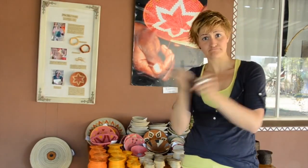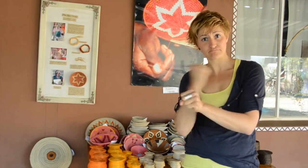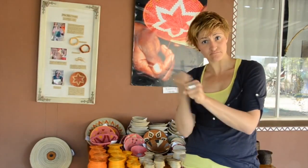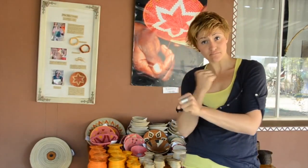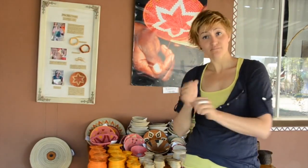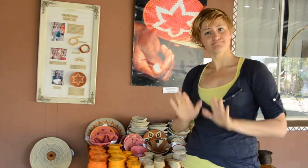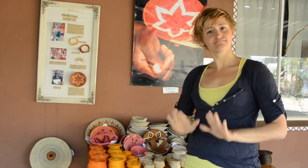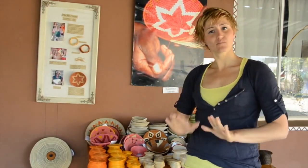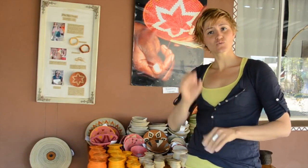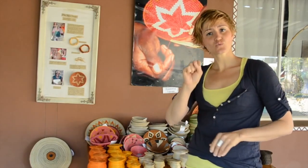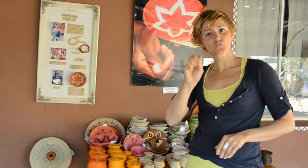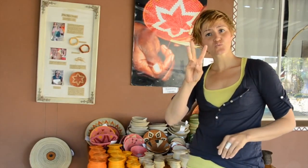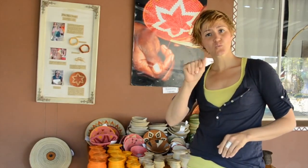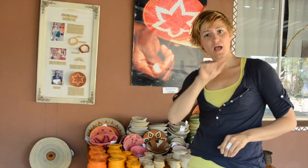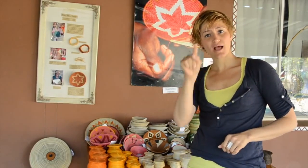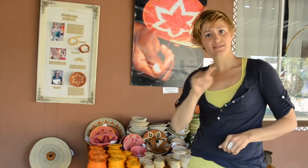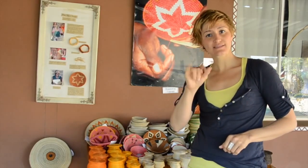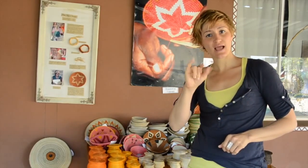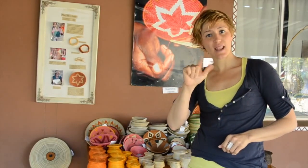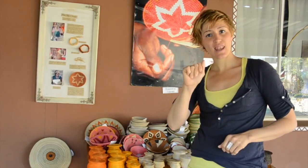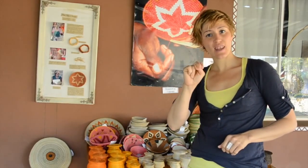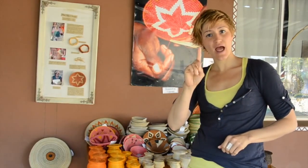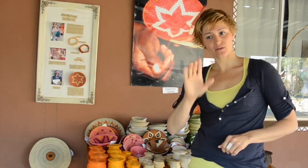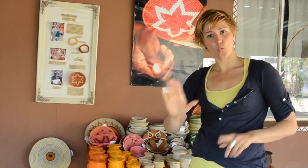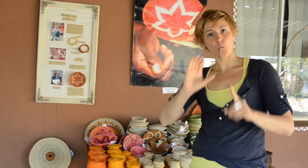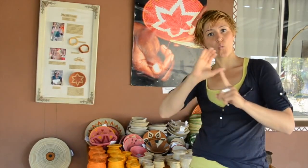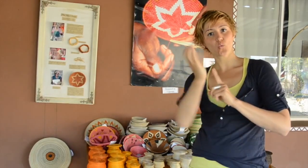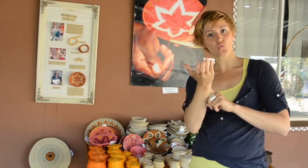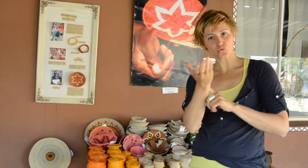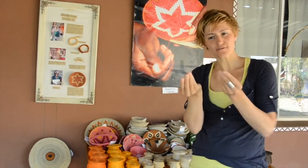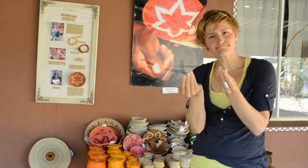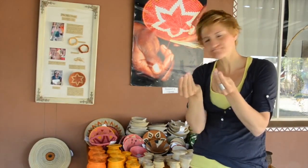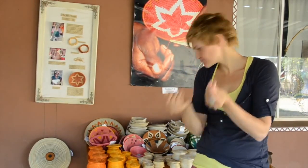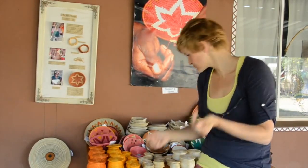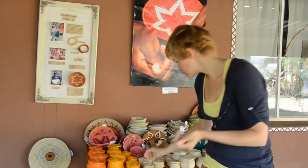It is part of Swaziland’s culture to make